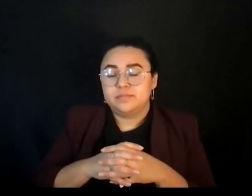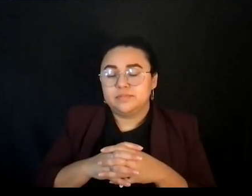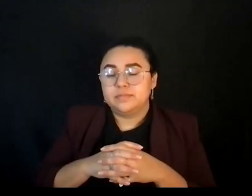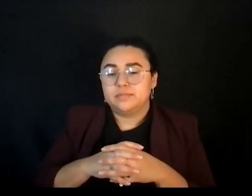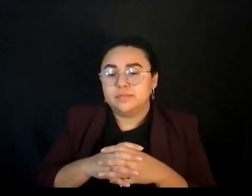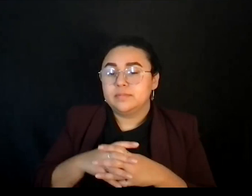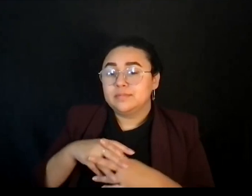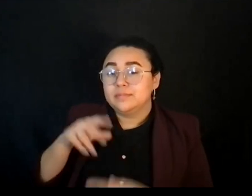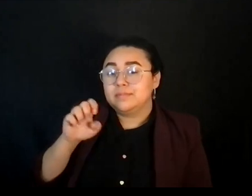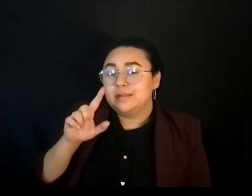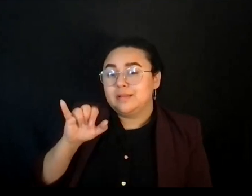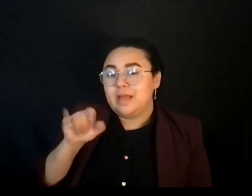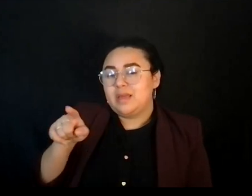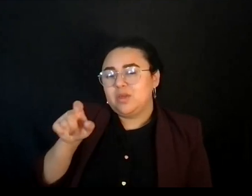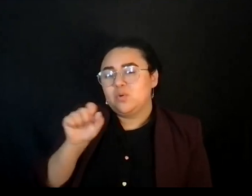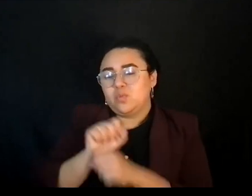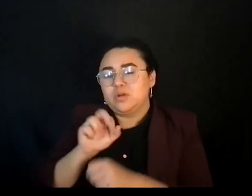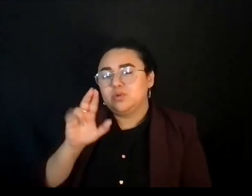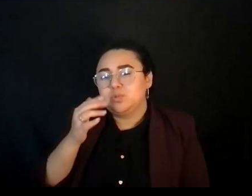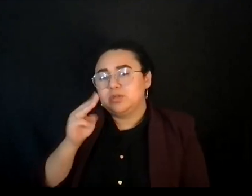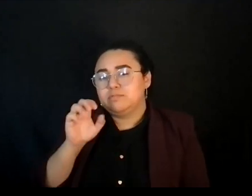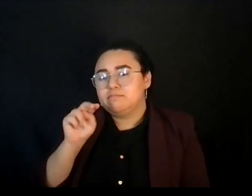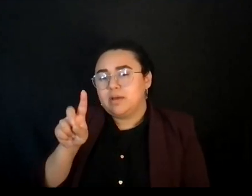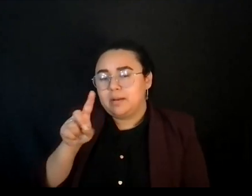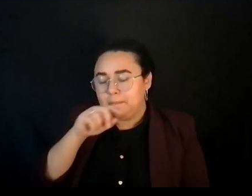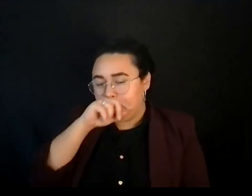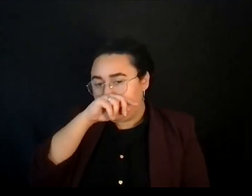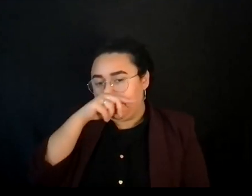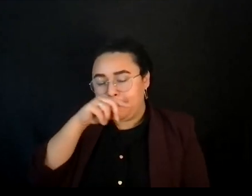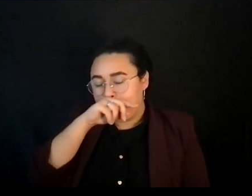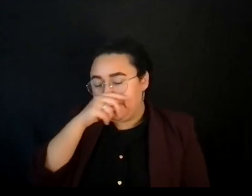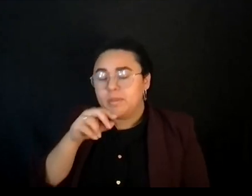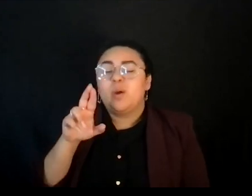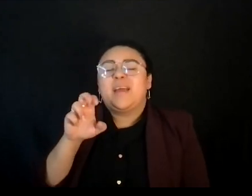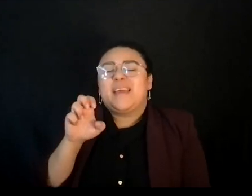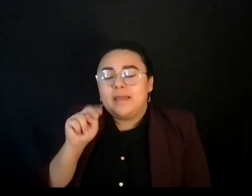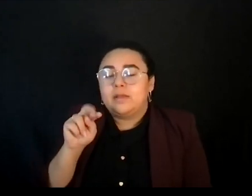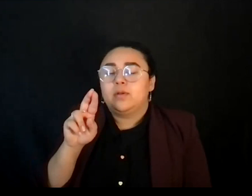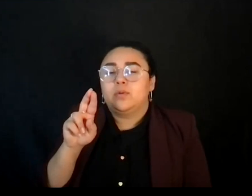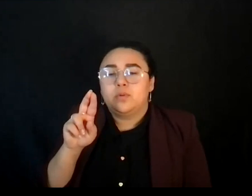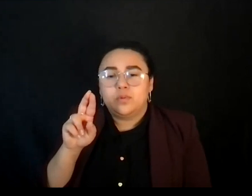He works in Richmond in terms of working with the community, in terms of how do you develop